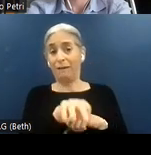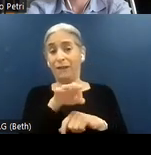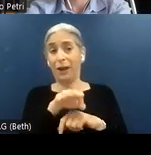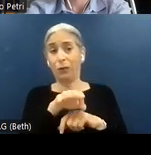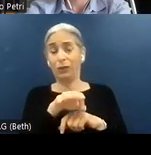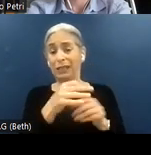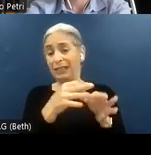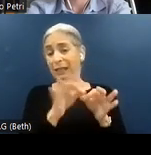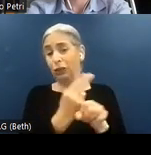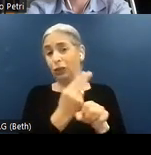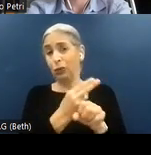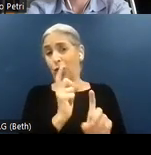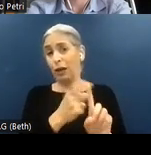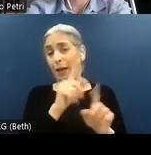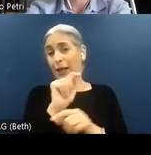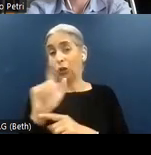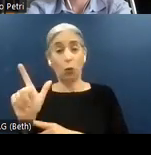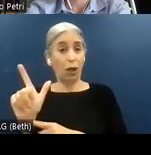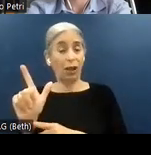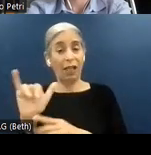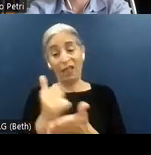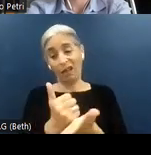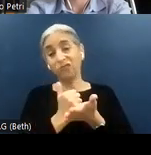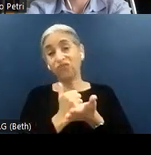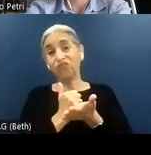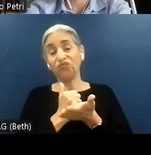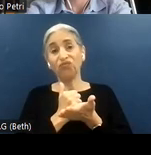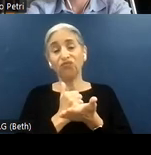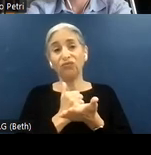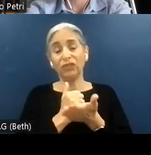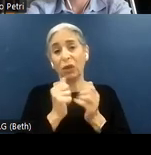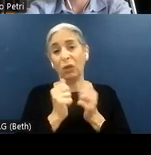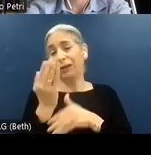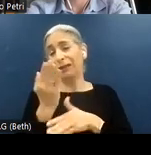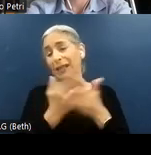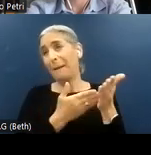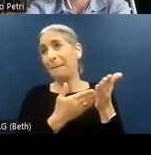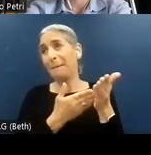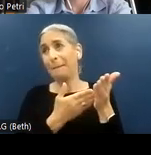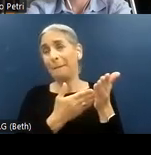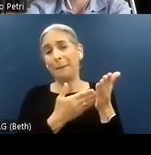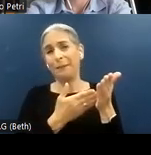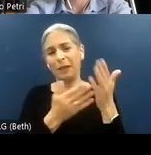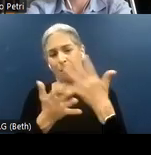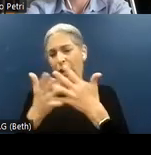simply using automated tool, that might help us with some prioritization strategy. Or like